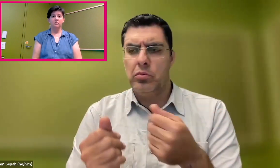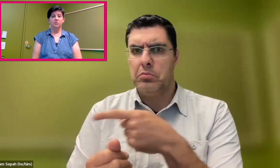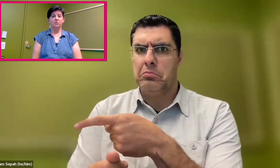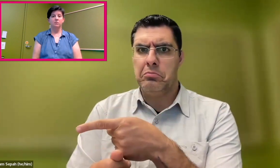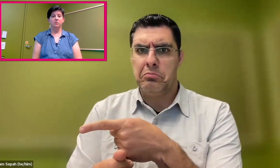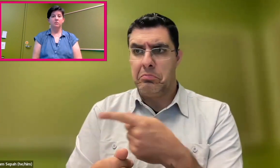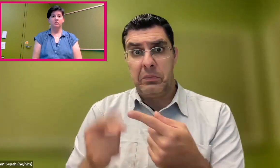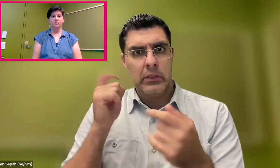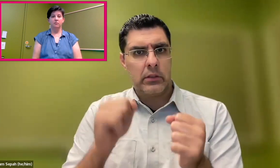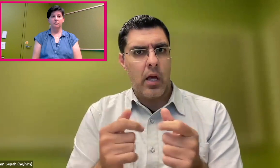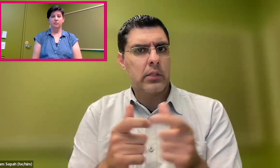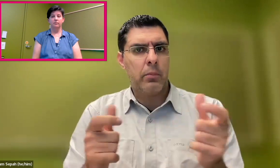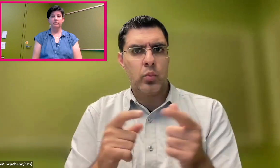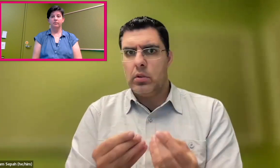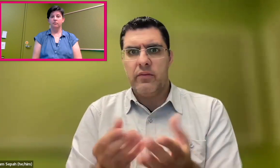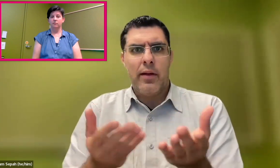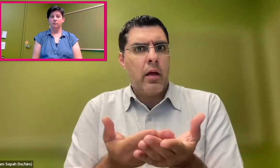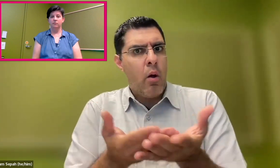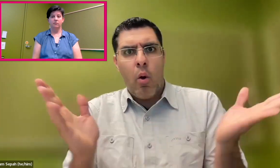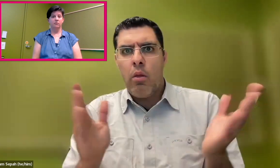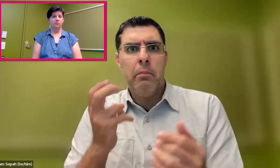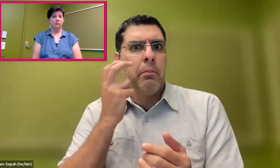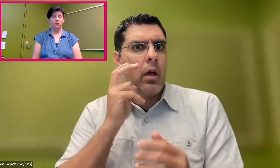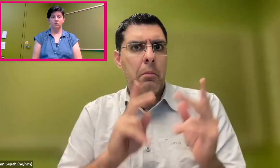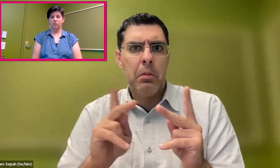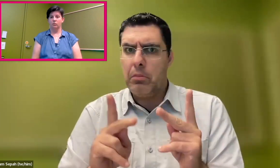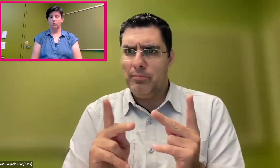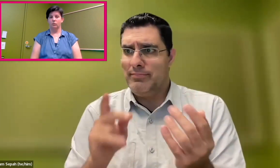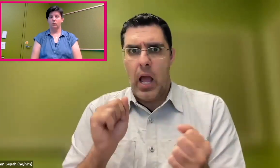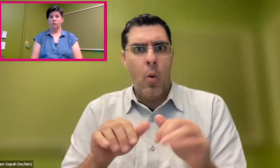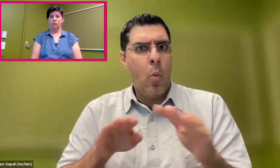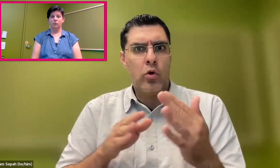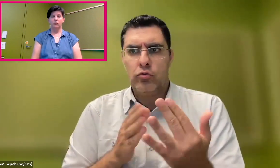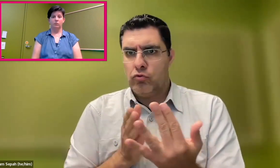And they thought that this was a perfect solution, that it was scalable to all blind people,